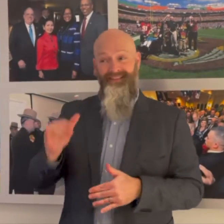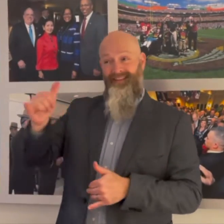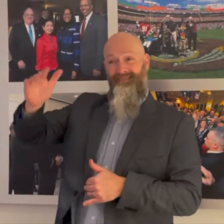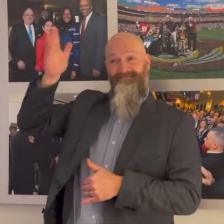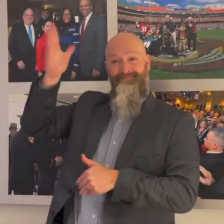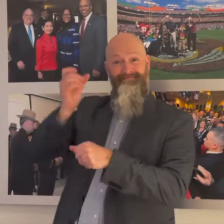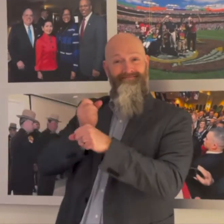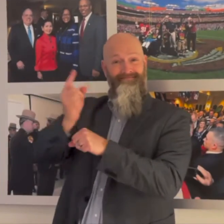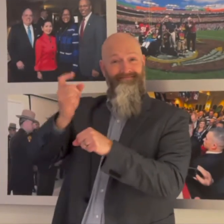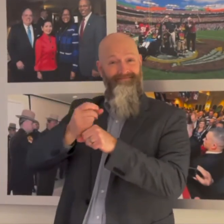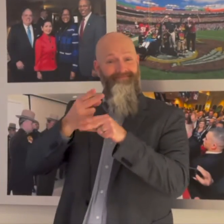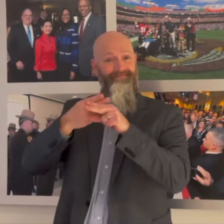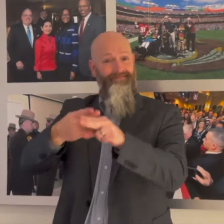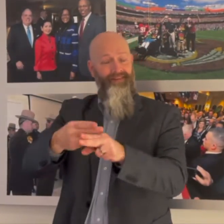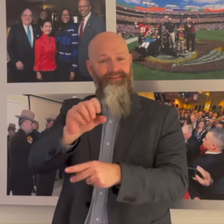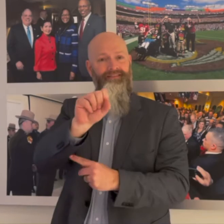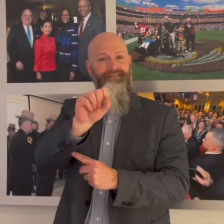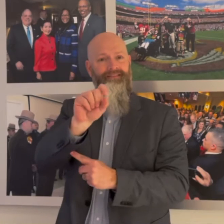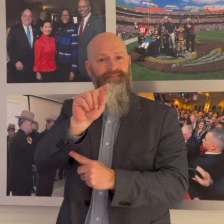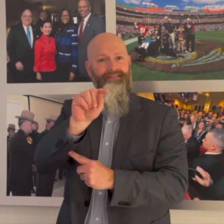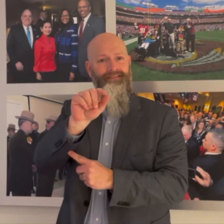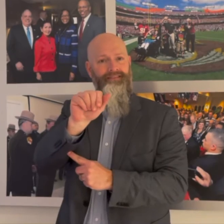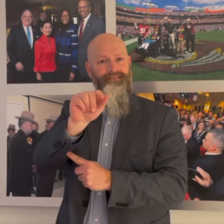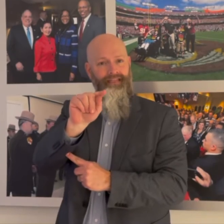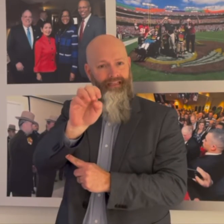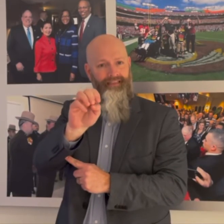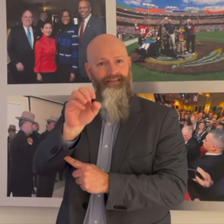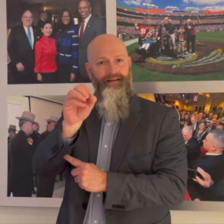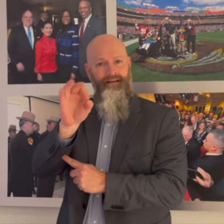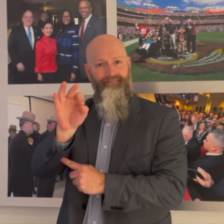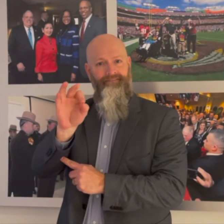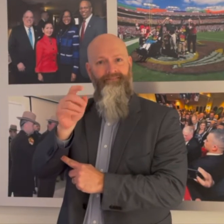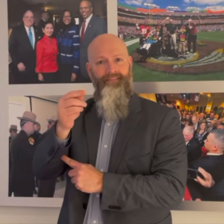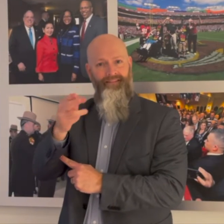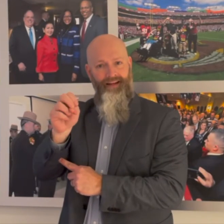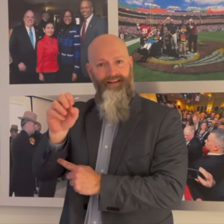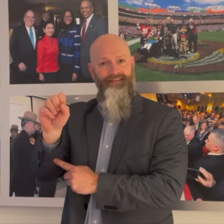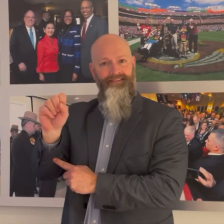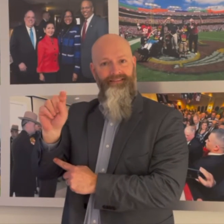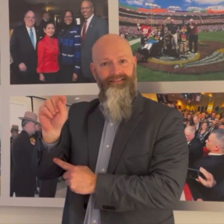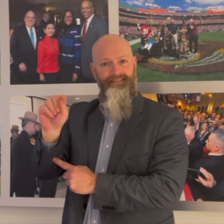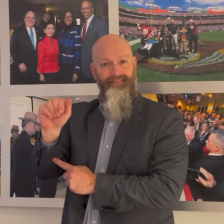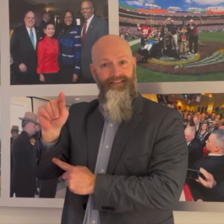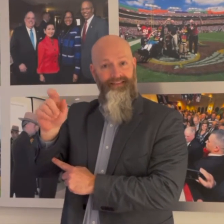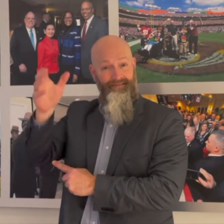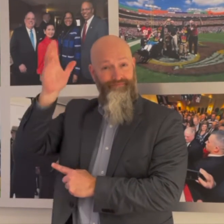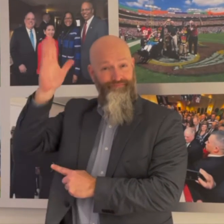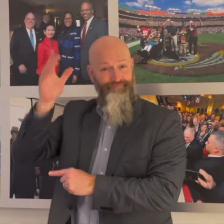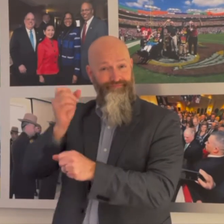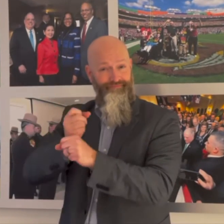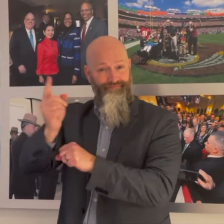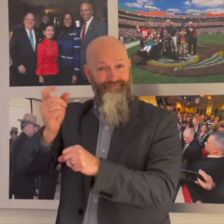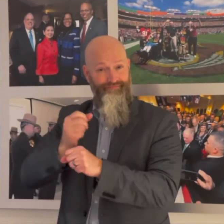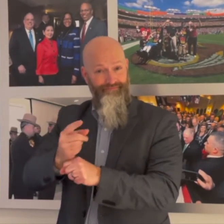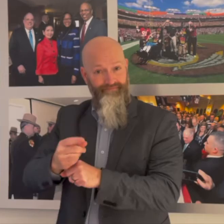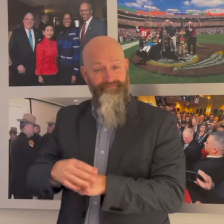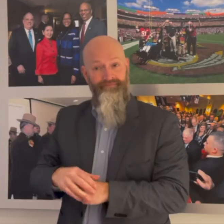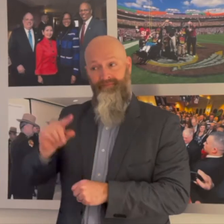This annual speech is known as the State of the State address.